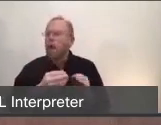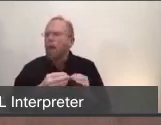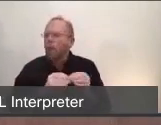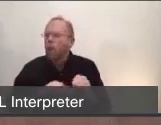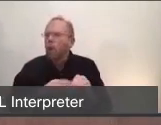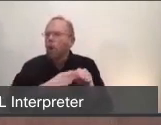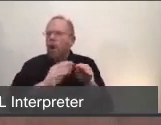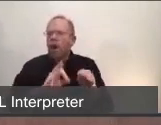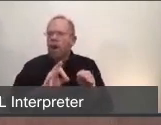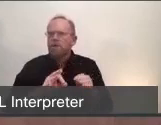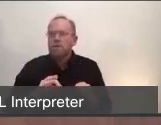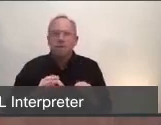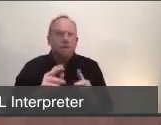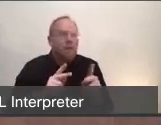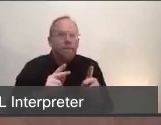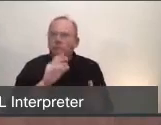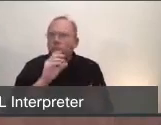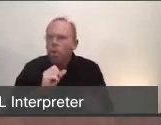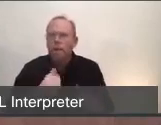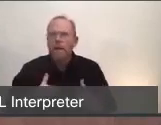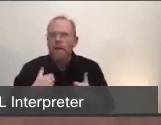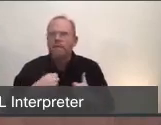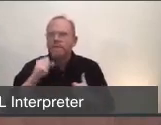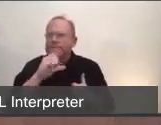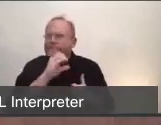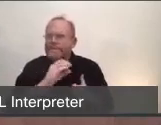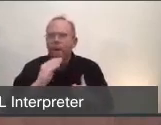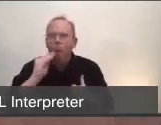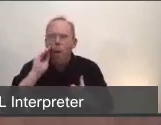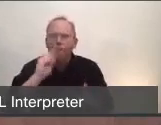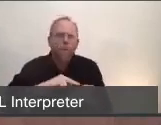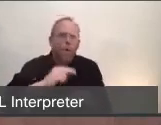not only just Marin, but around the Bay Area. So in addition to the proactive steps